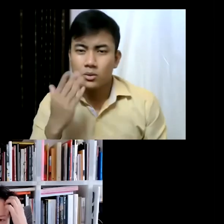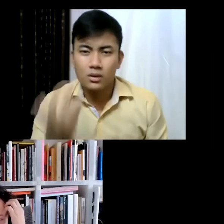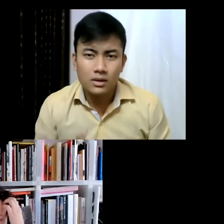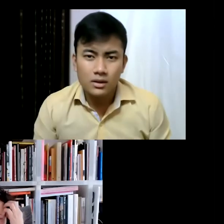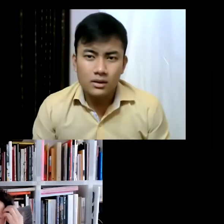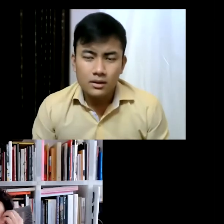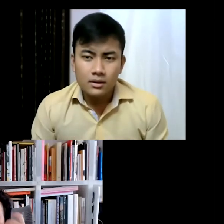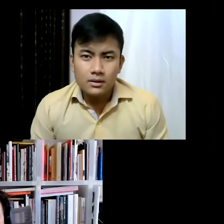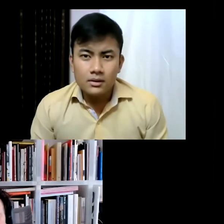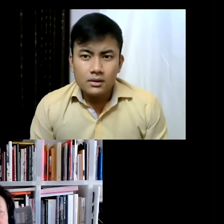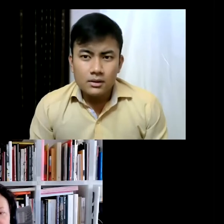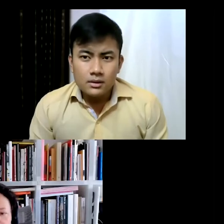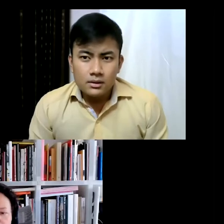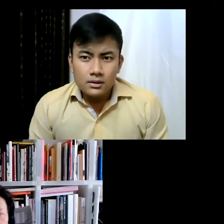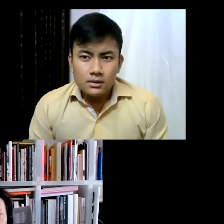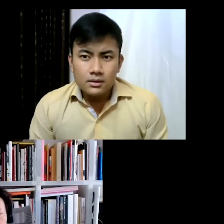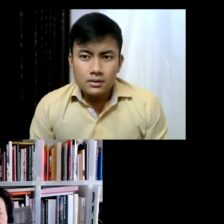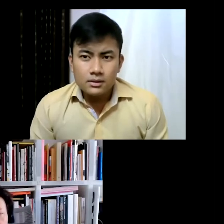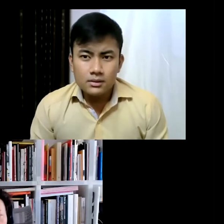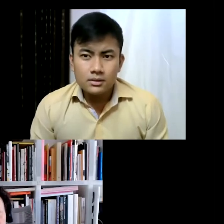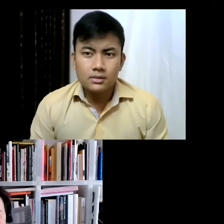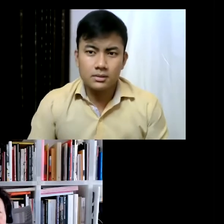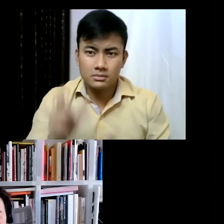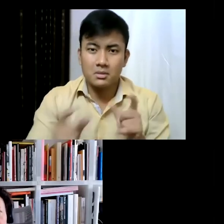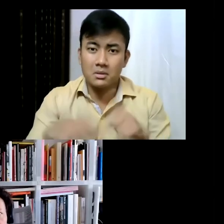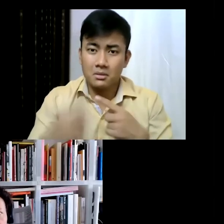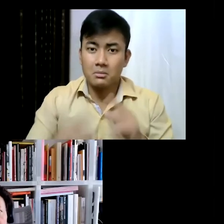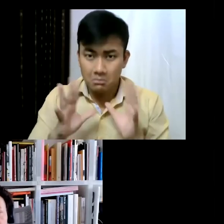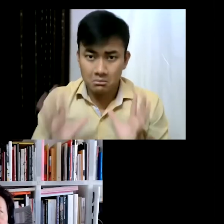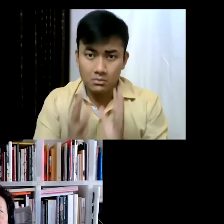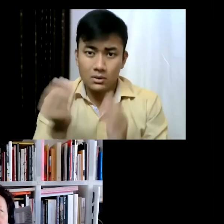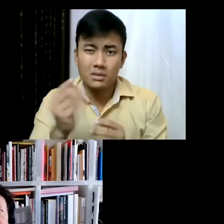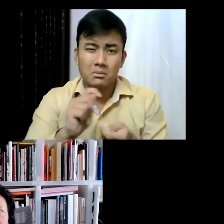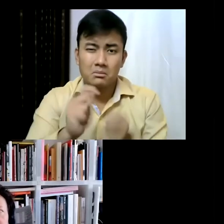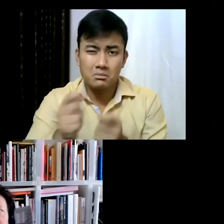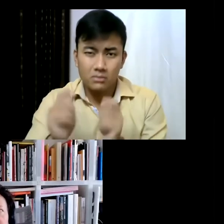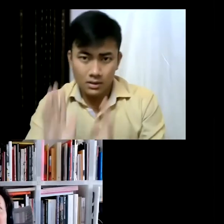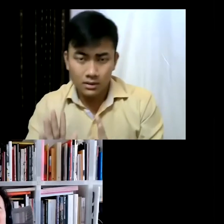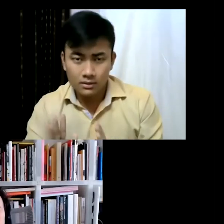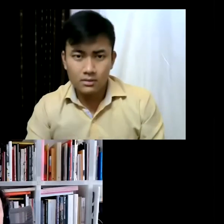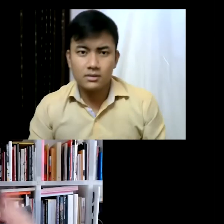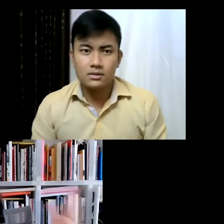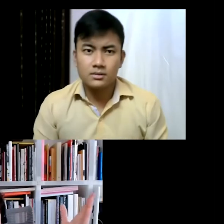they, you know... they did provoke smaller changes within our institutions, but the radical shift